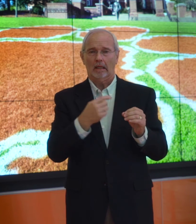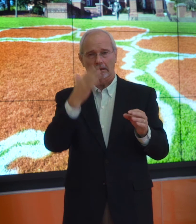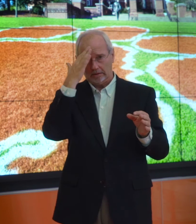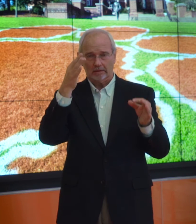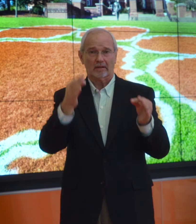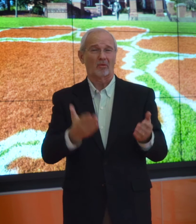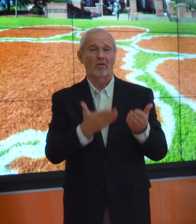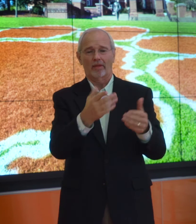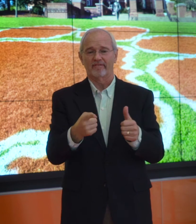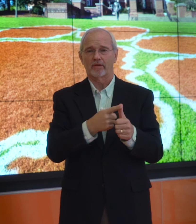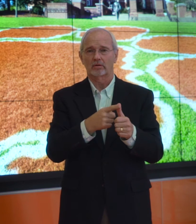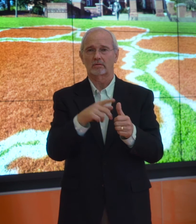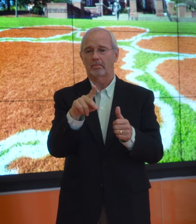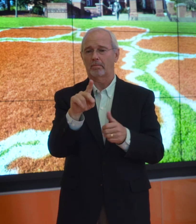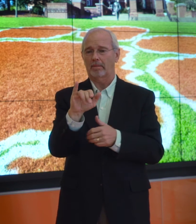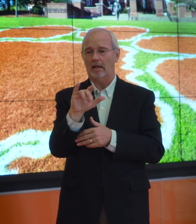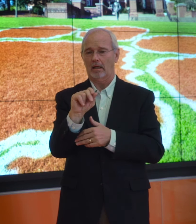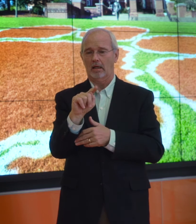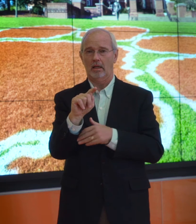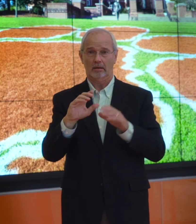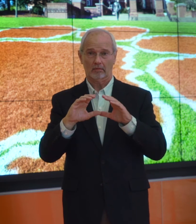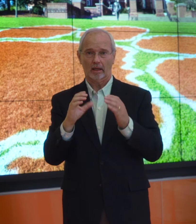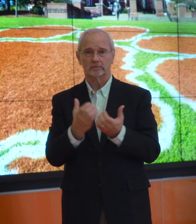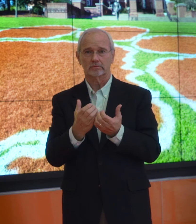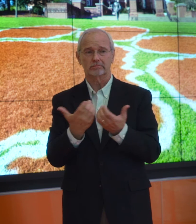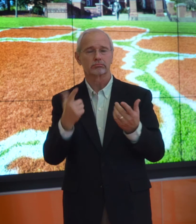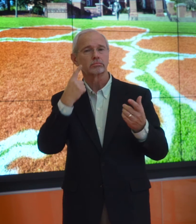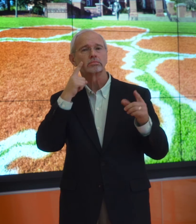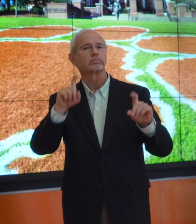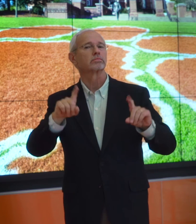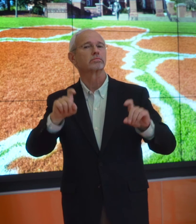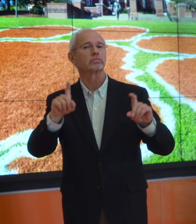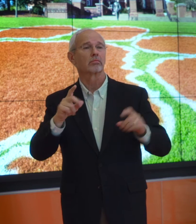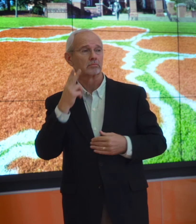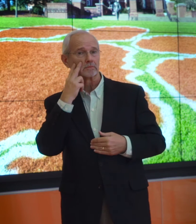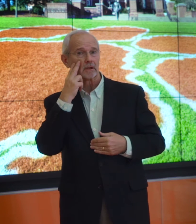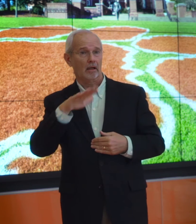We decided to offer the 1st pilot class "testing the waters."